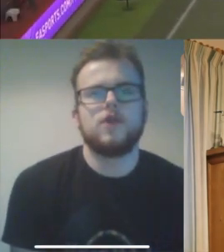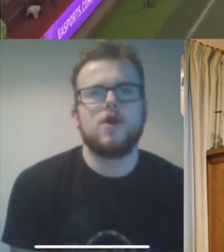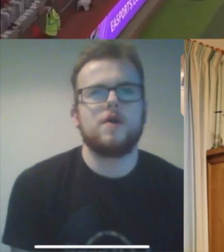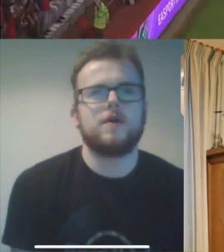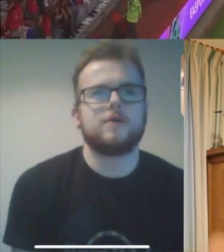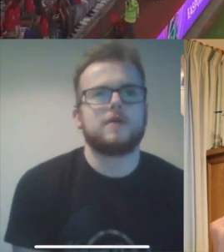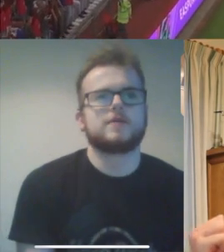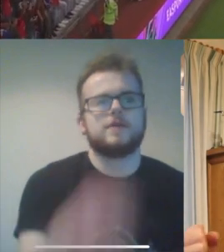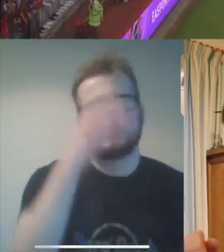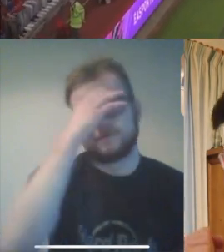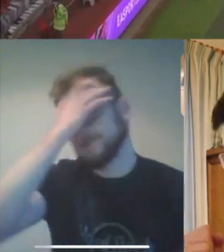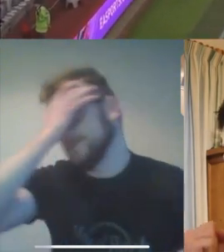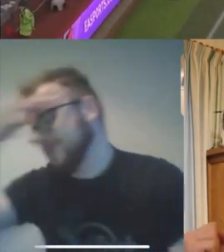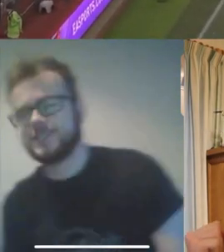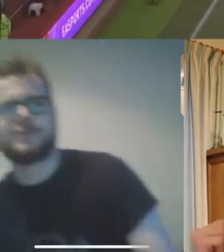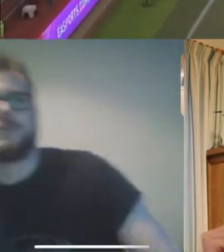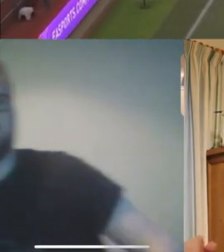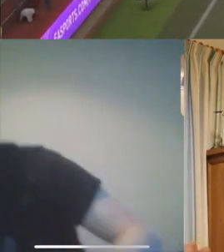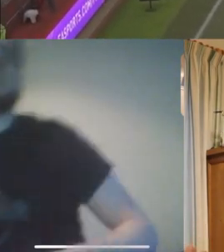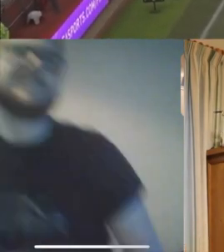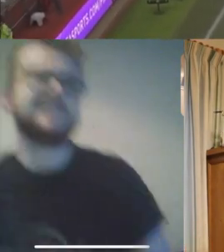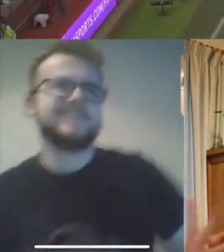Rhys: oh noooo! Thomas: YES! Rhys: oh Jesus christ Thomas: YES!